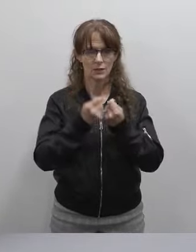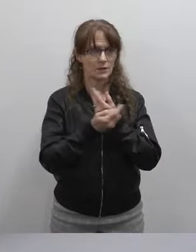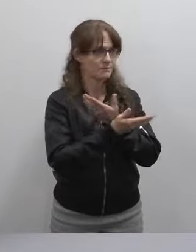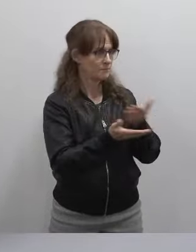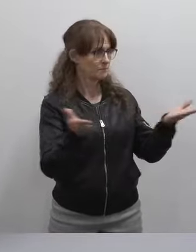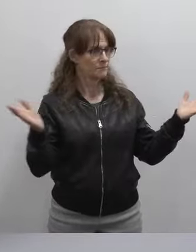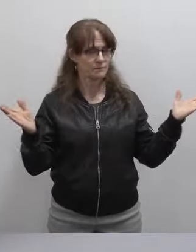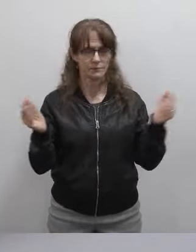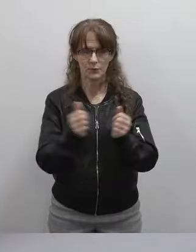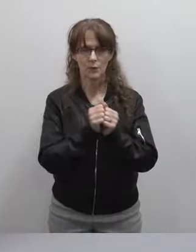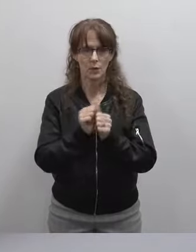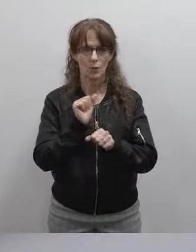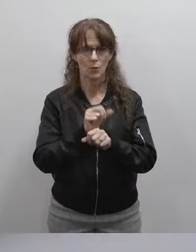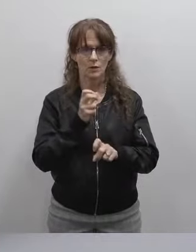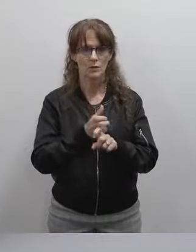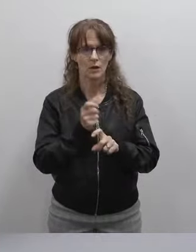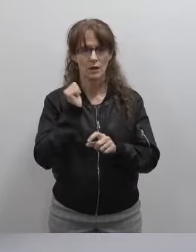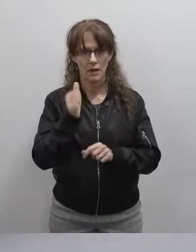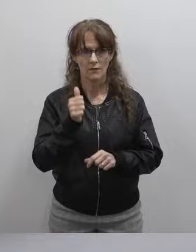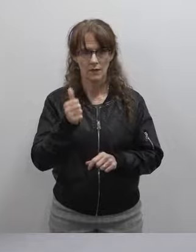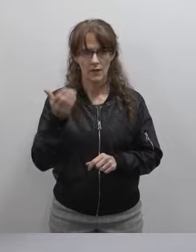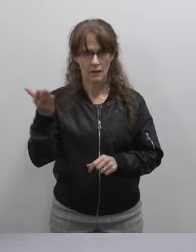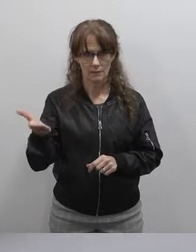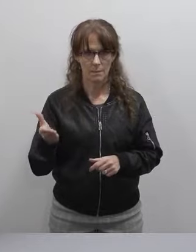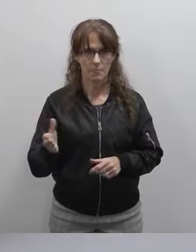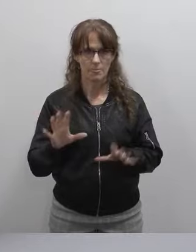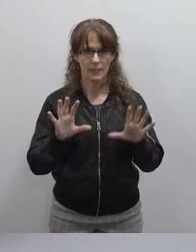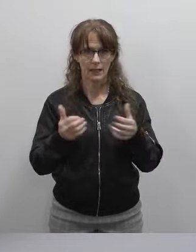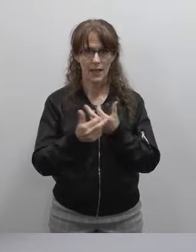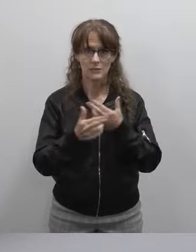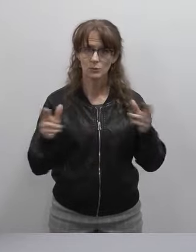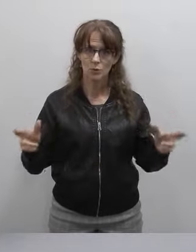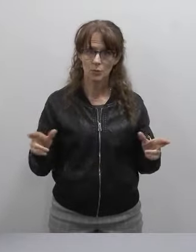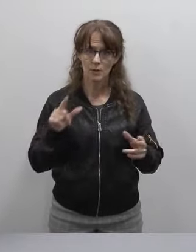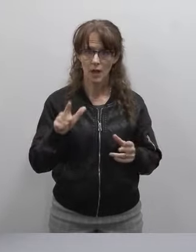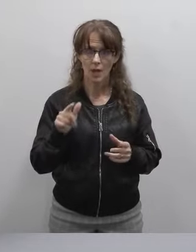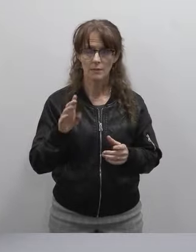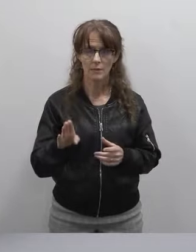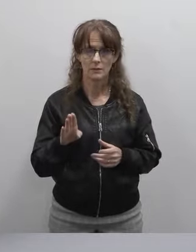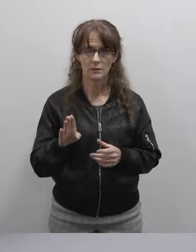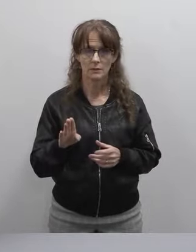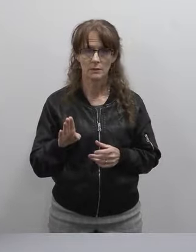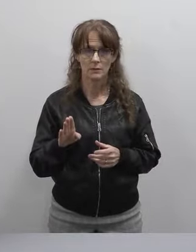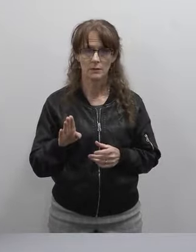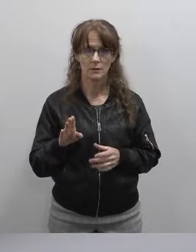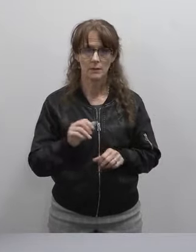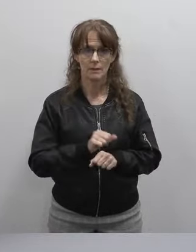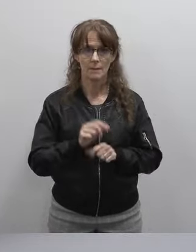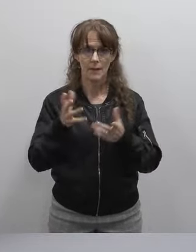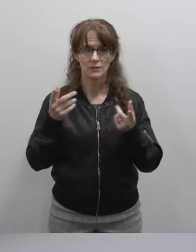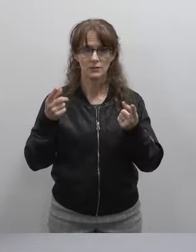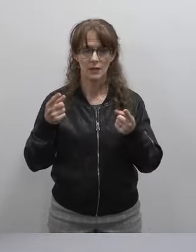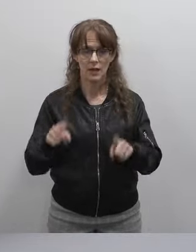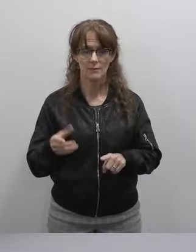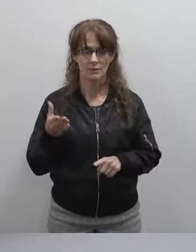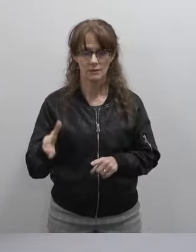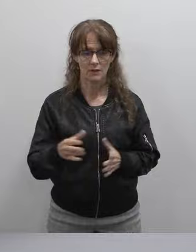and works so hard each and every day. Classrooms in Long Beach Unified are where the magic happens for our students.